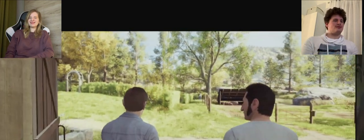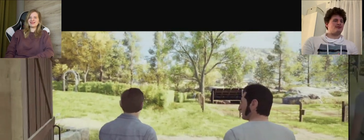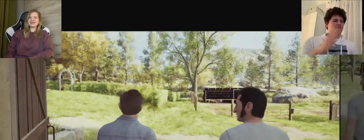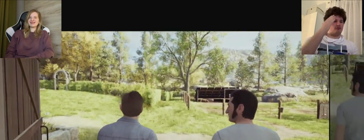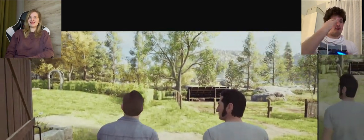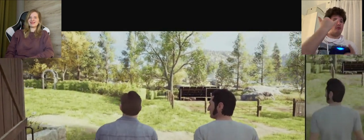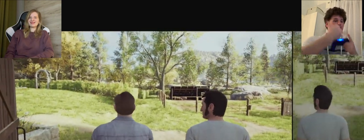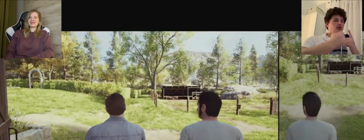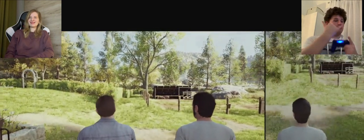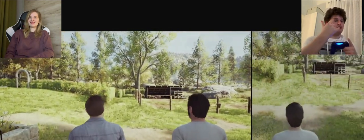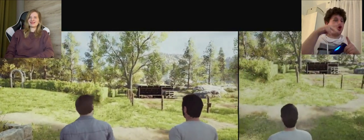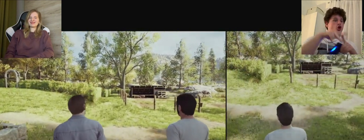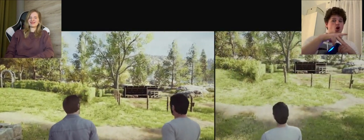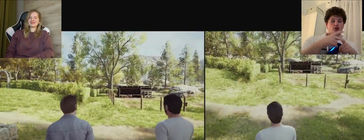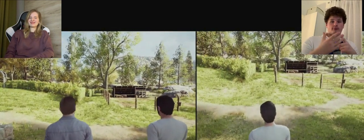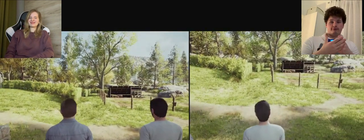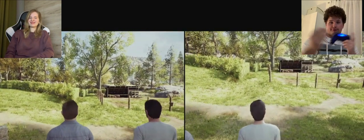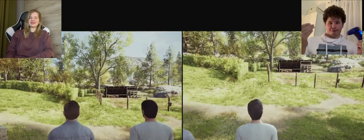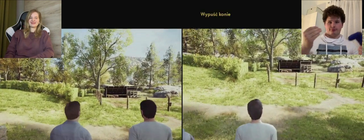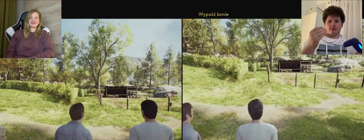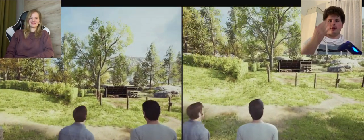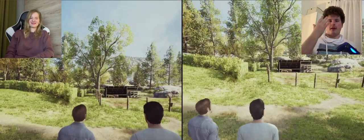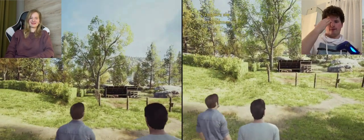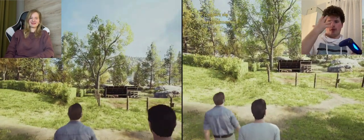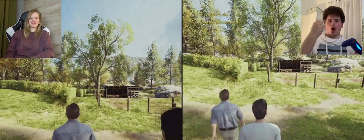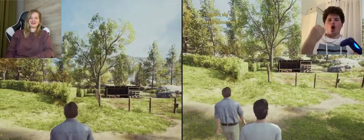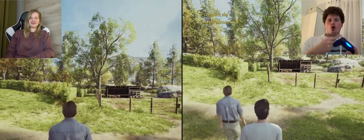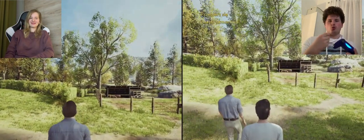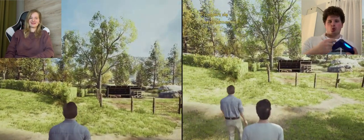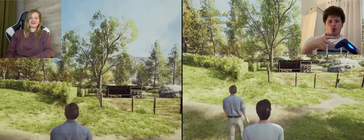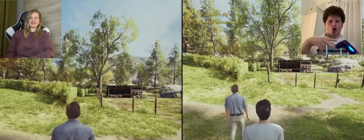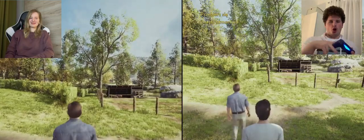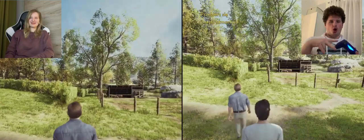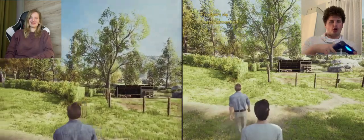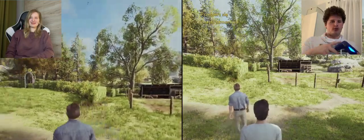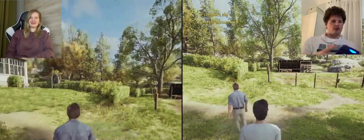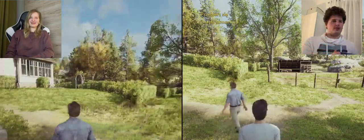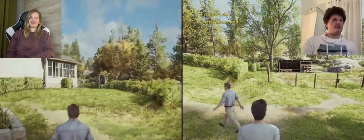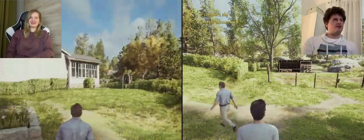A: what if the horses are gone for good? Well that's too expensive ...